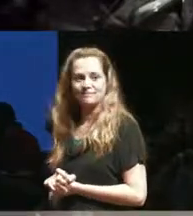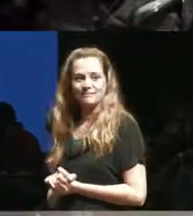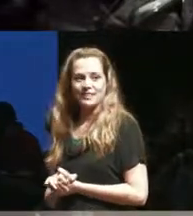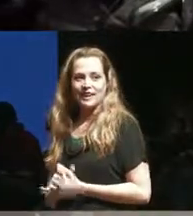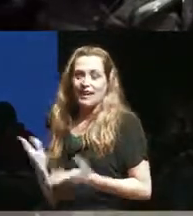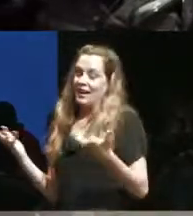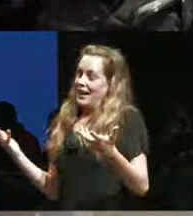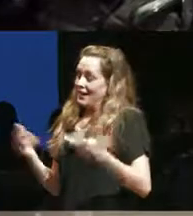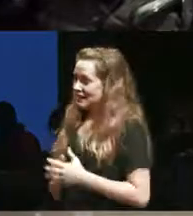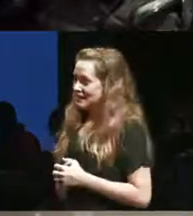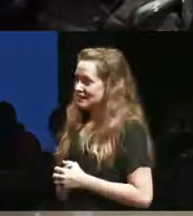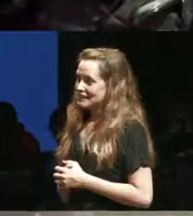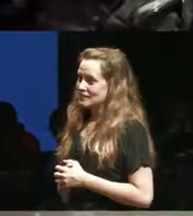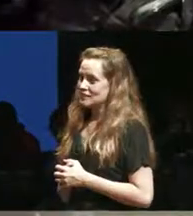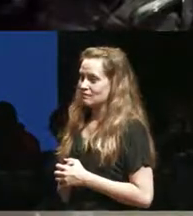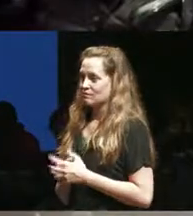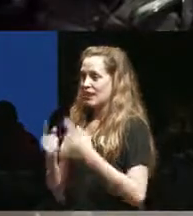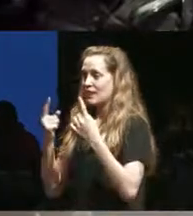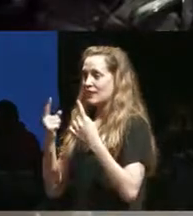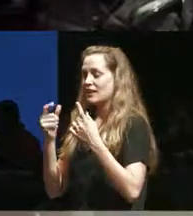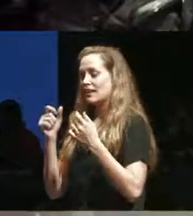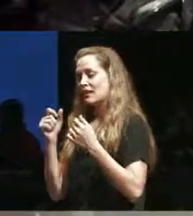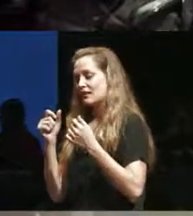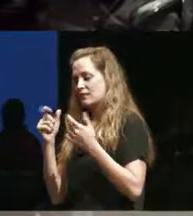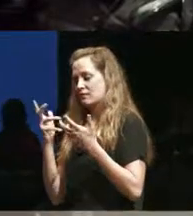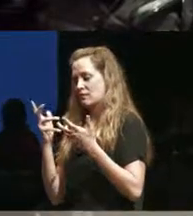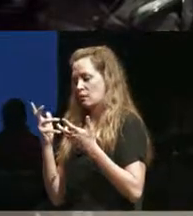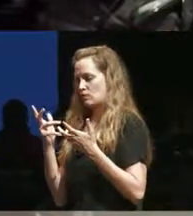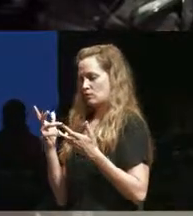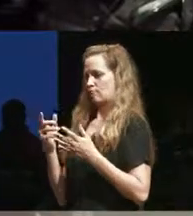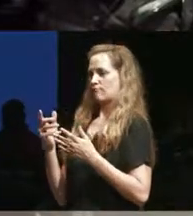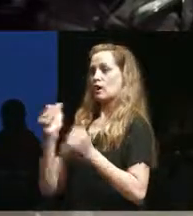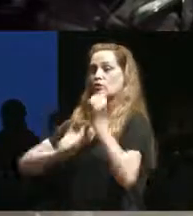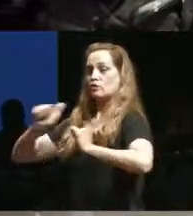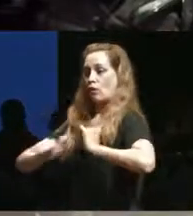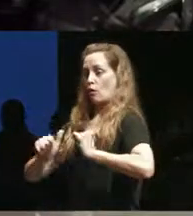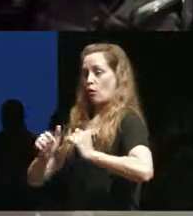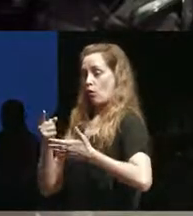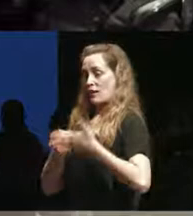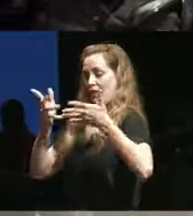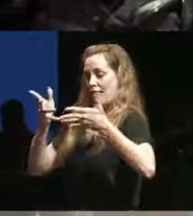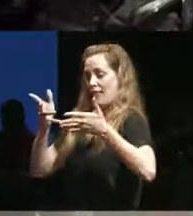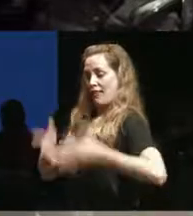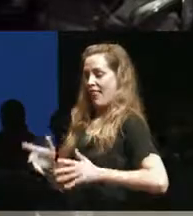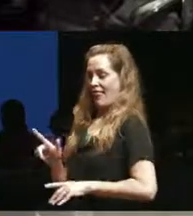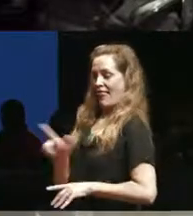guess it's a success but what's left of us checks off so many of the boxes and